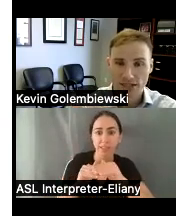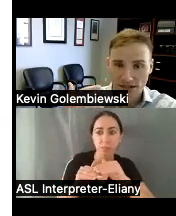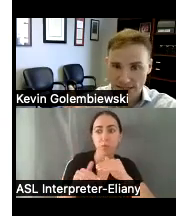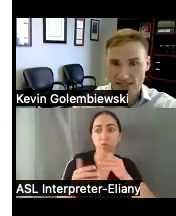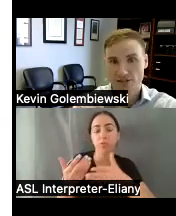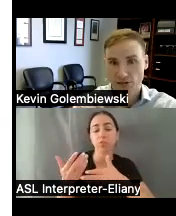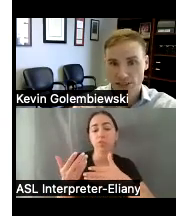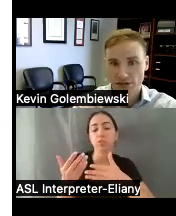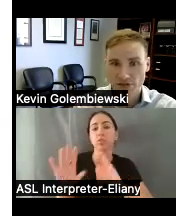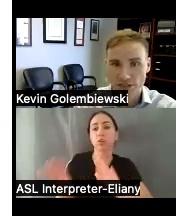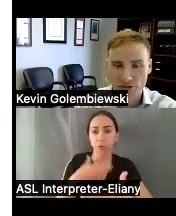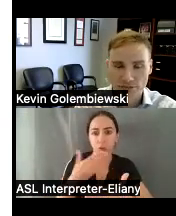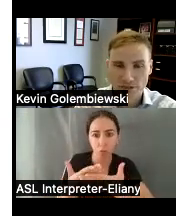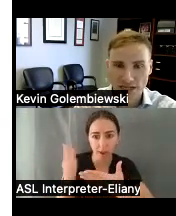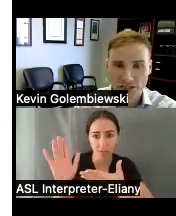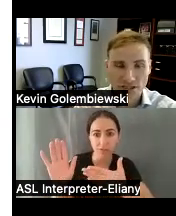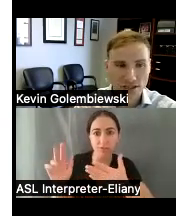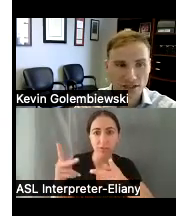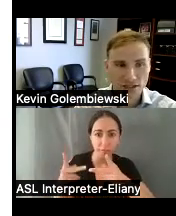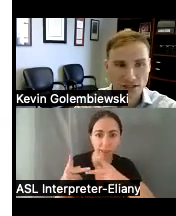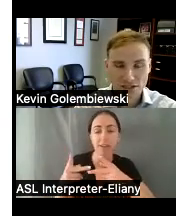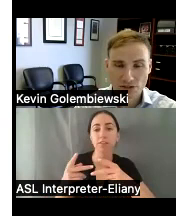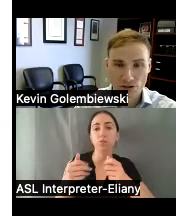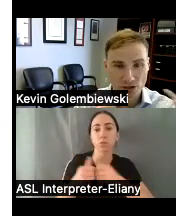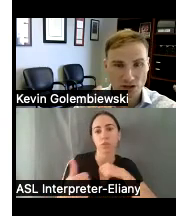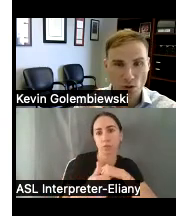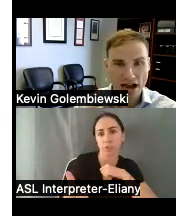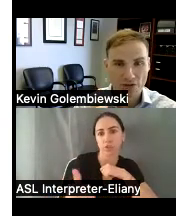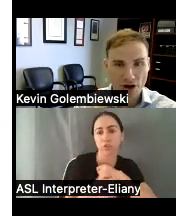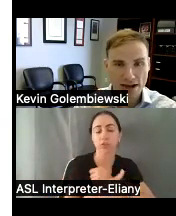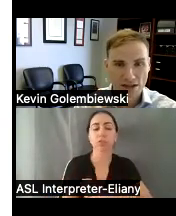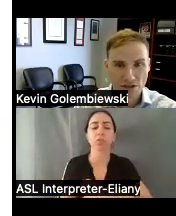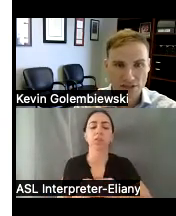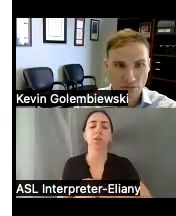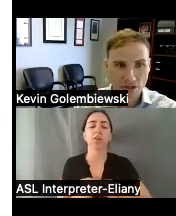to get to those shelters via transportation and so there's really a wide variety of things that